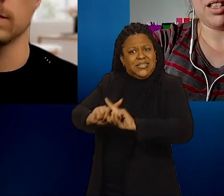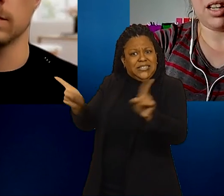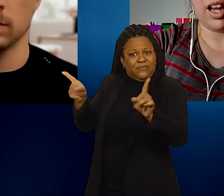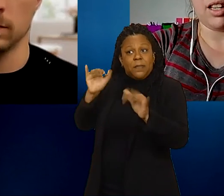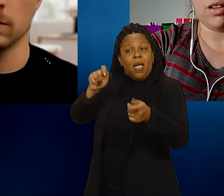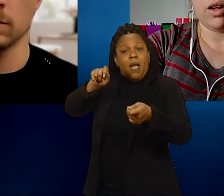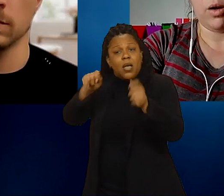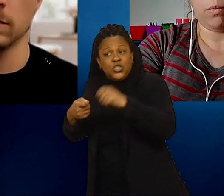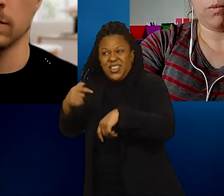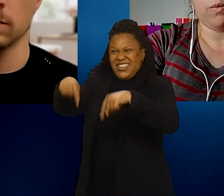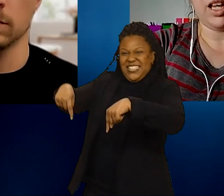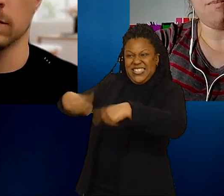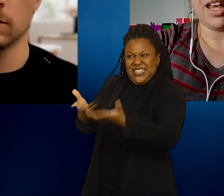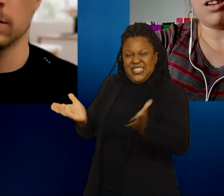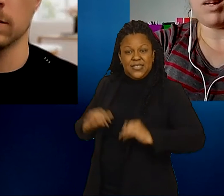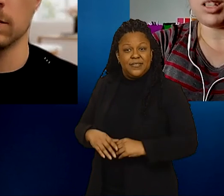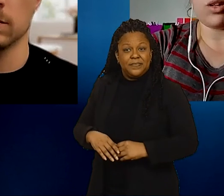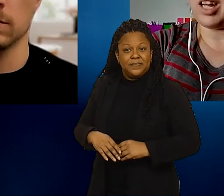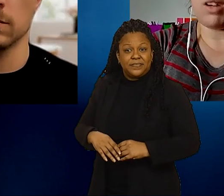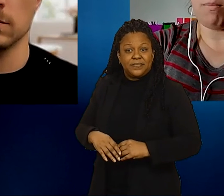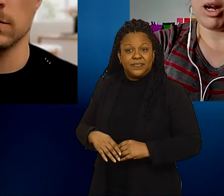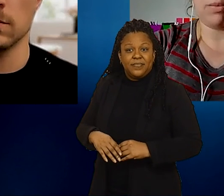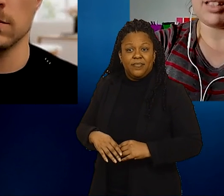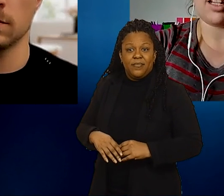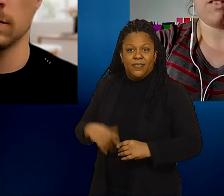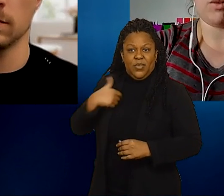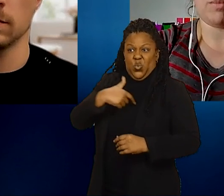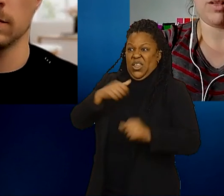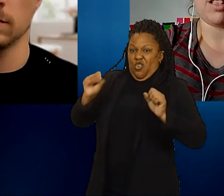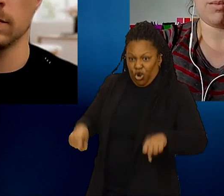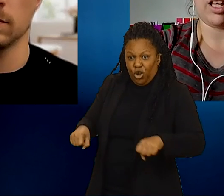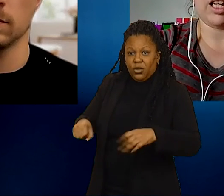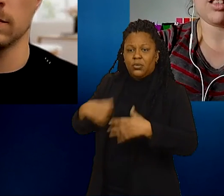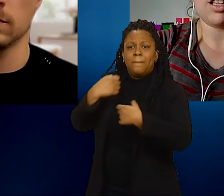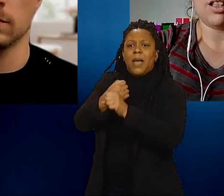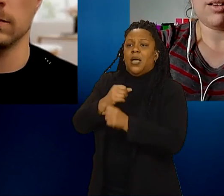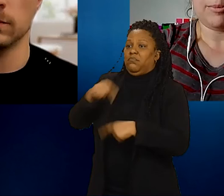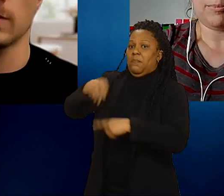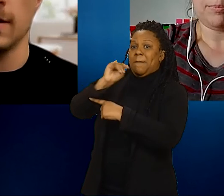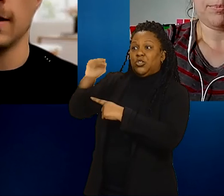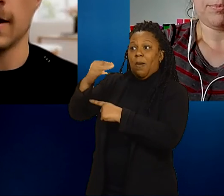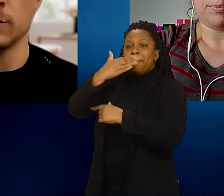And we can make Minnesota even a better place to live for people with disabilities. Yeah, absolutely.